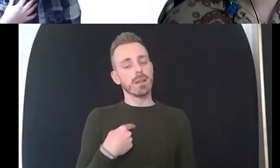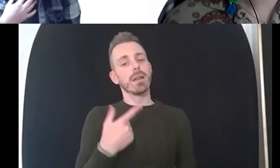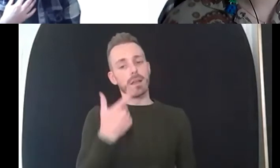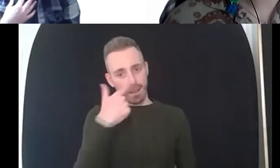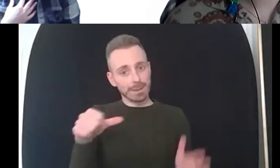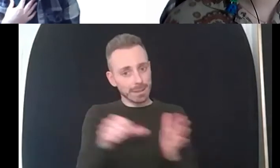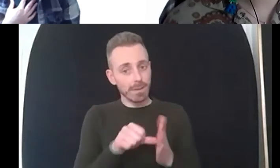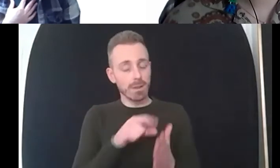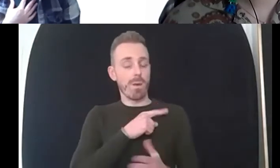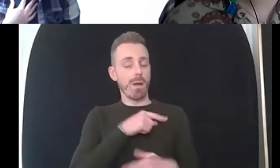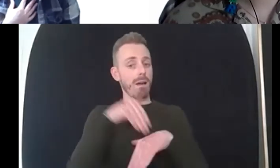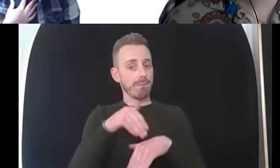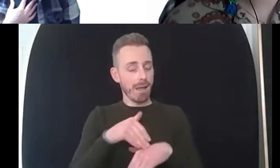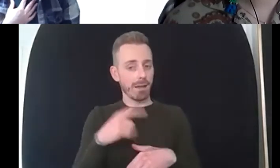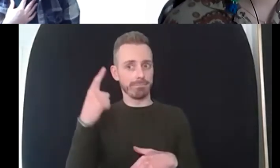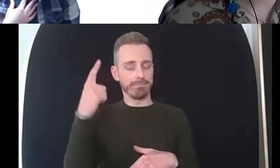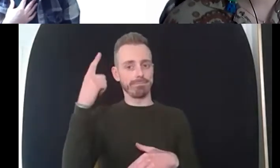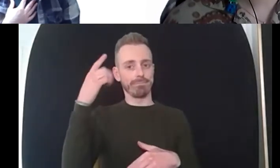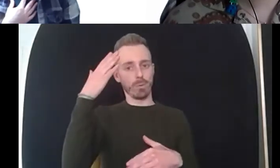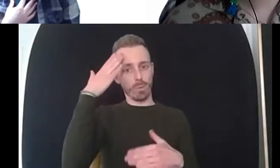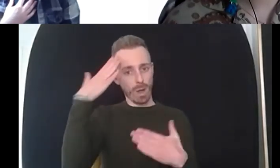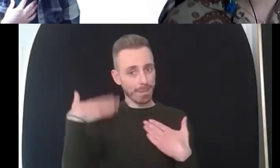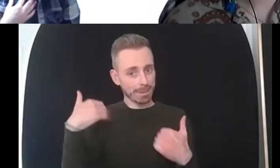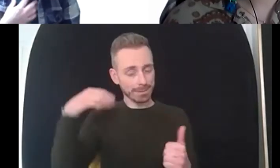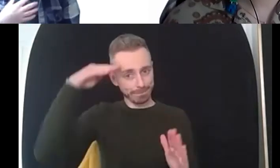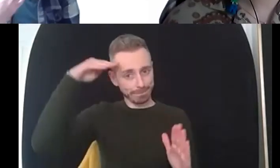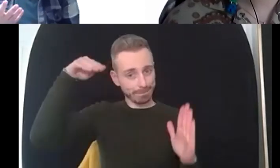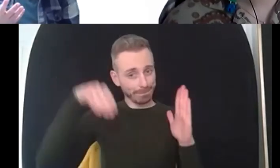is that sense of self compassion yeah so drawing on the model of compassion